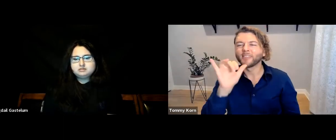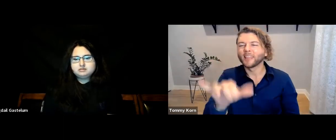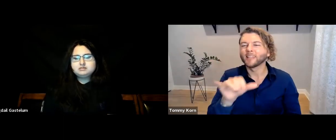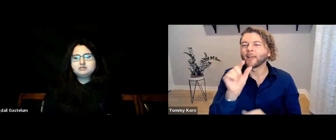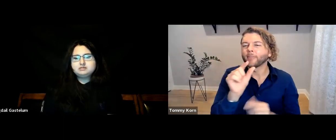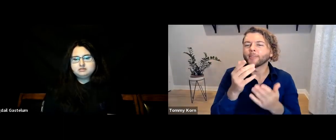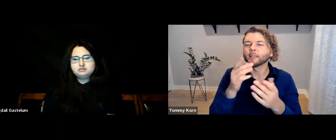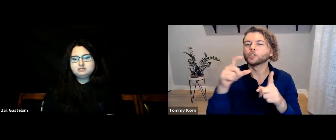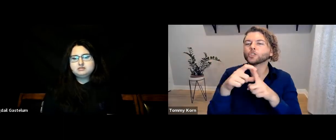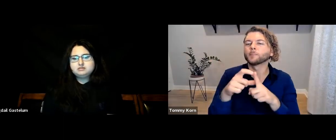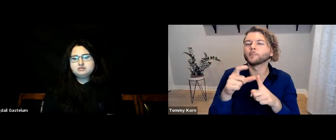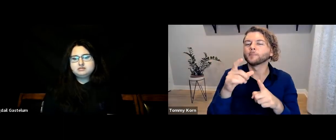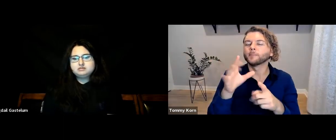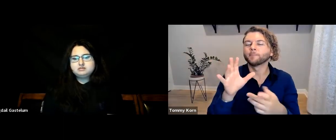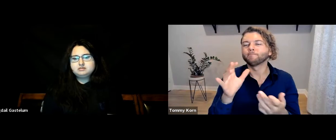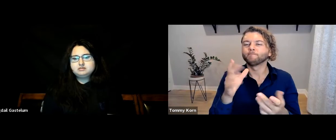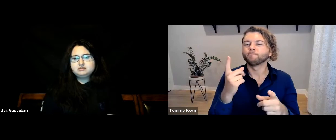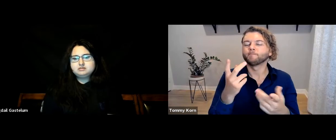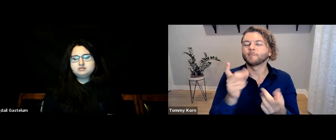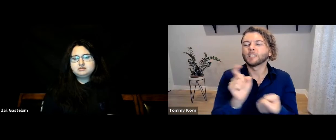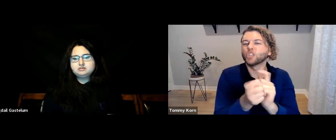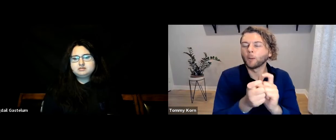That’s one approach.